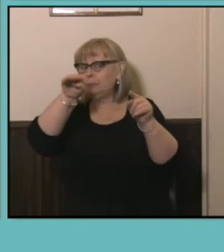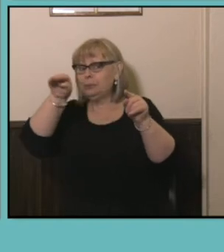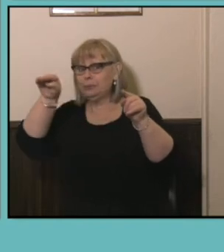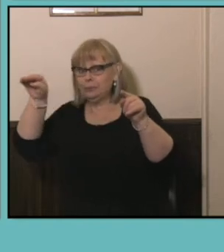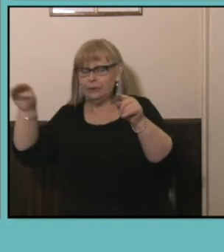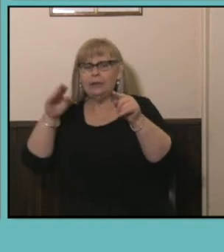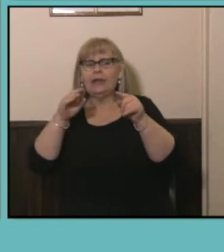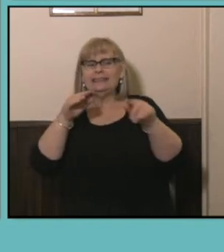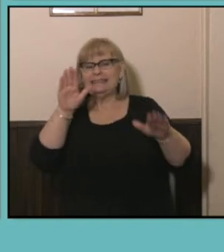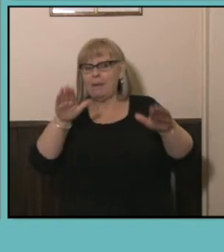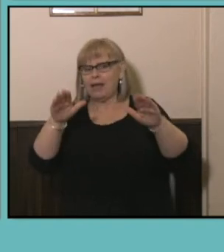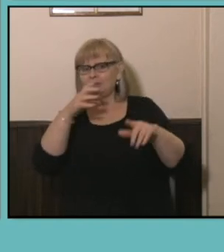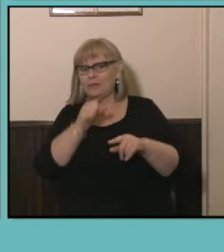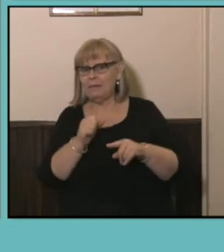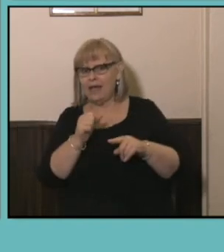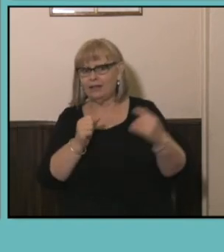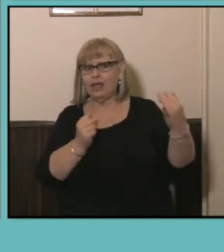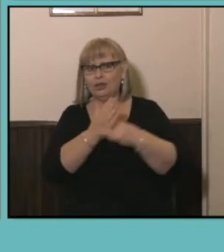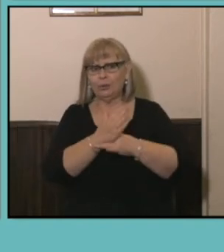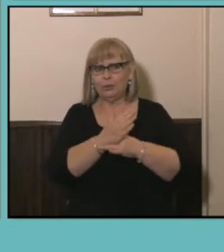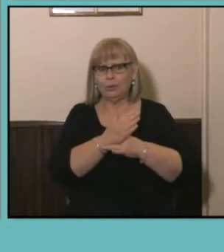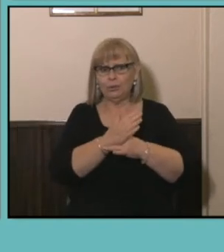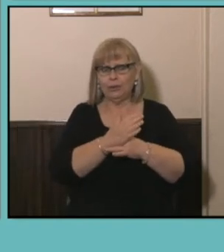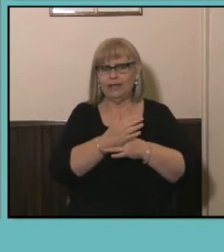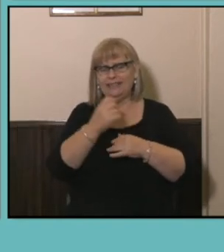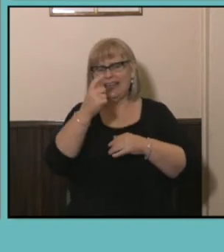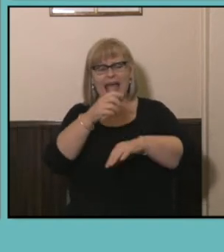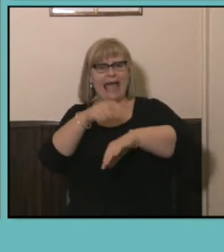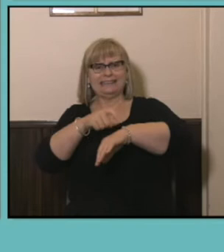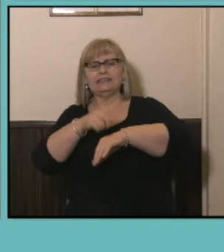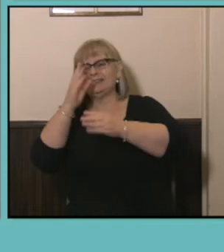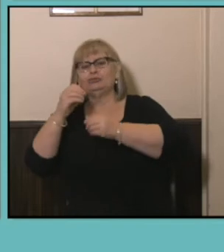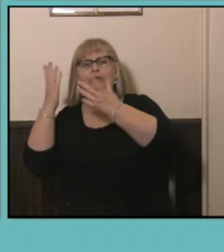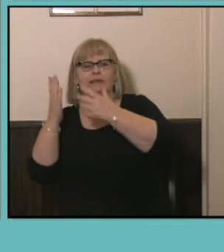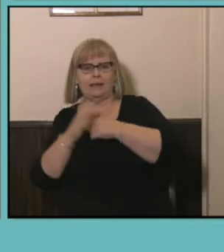male series, through the ages over time. So the great thing about how millions of